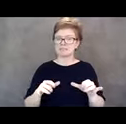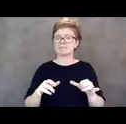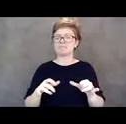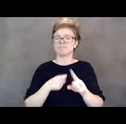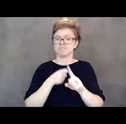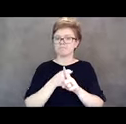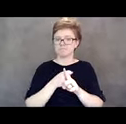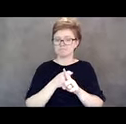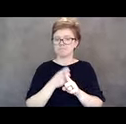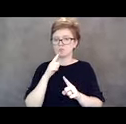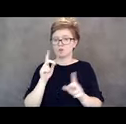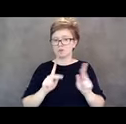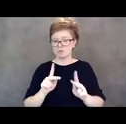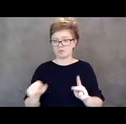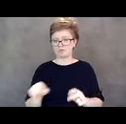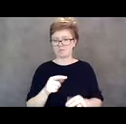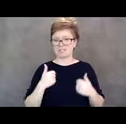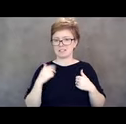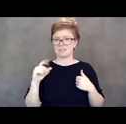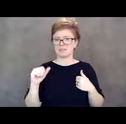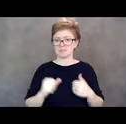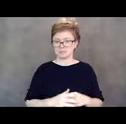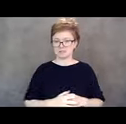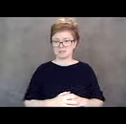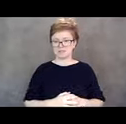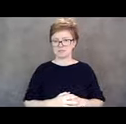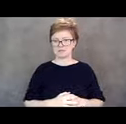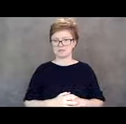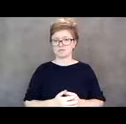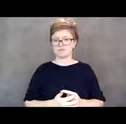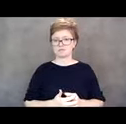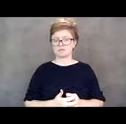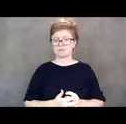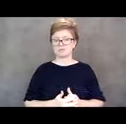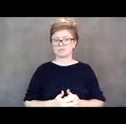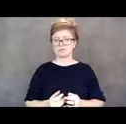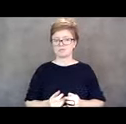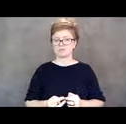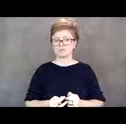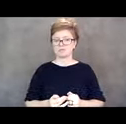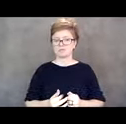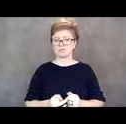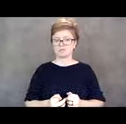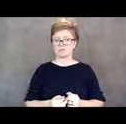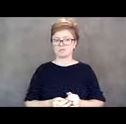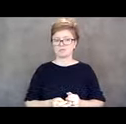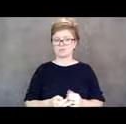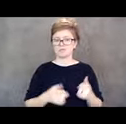And at the heart of all of this, we are all compelled to save lives during the pandemic but every day,